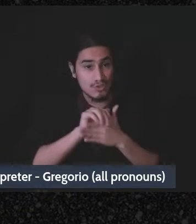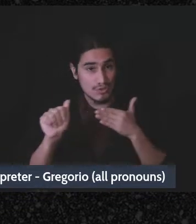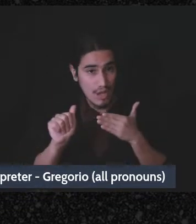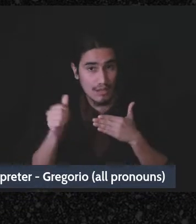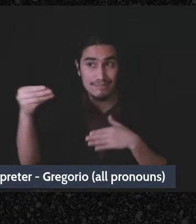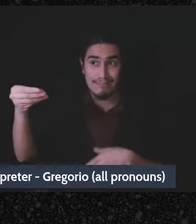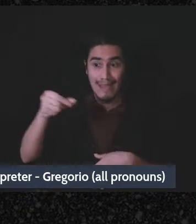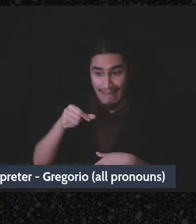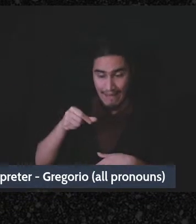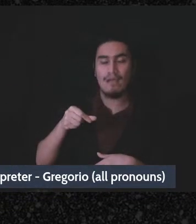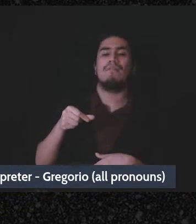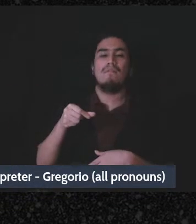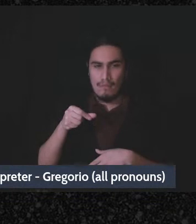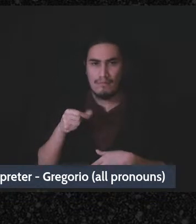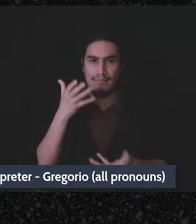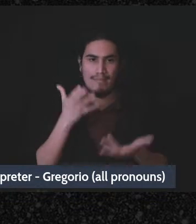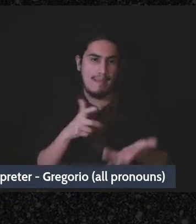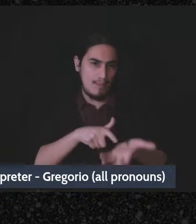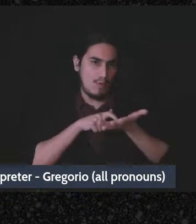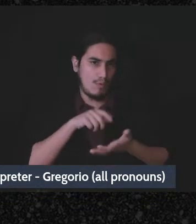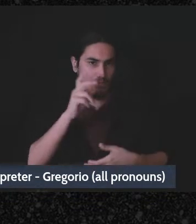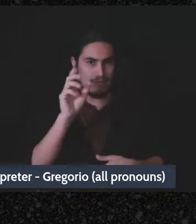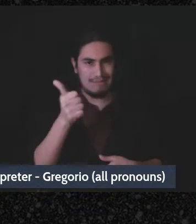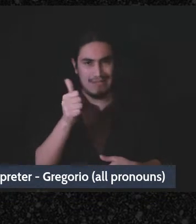varies a little bit from state to state and so you need to pay attention to your states